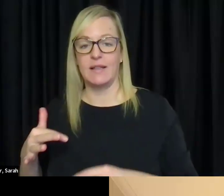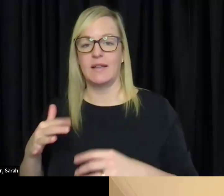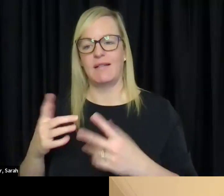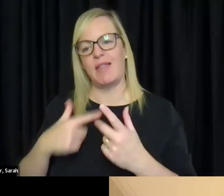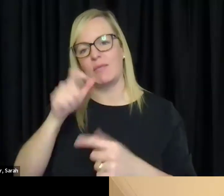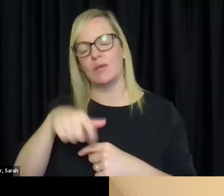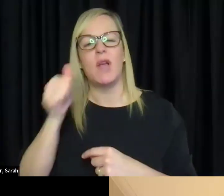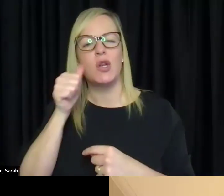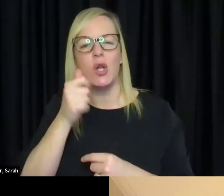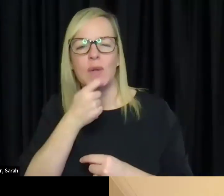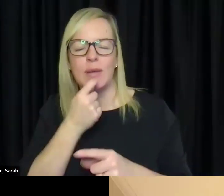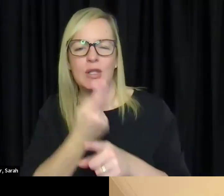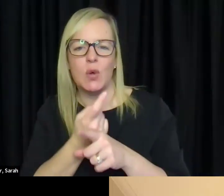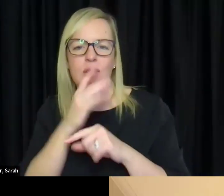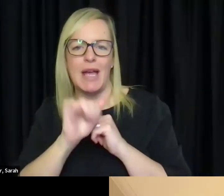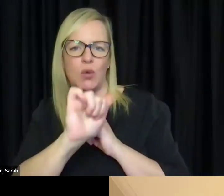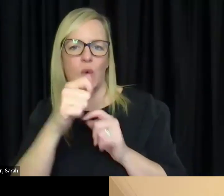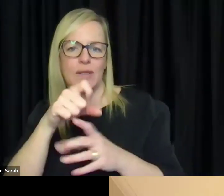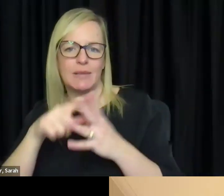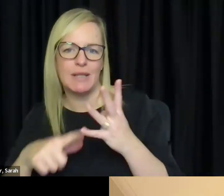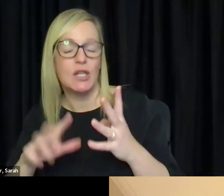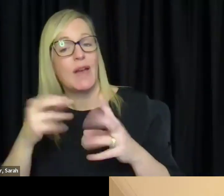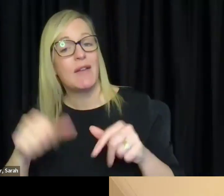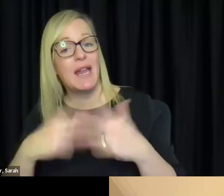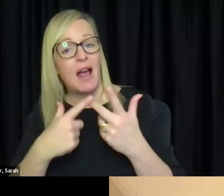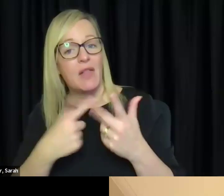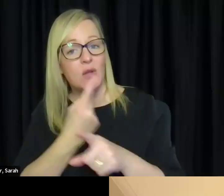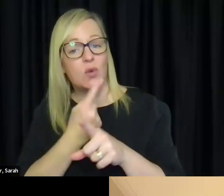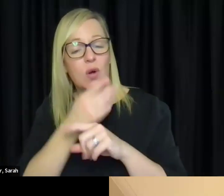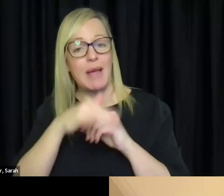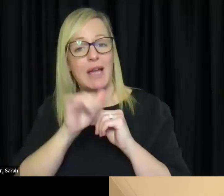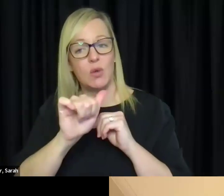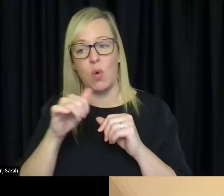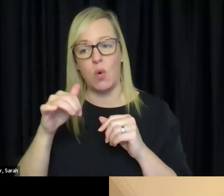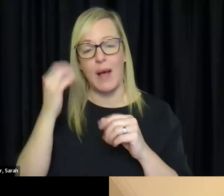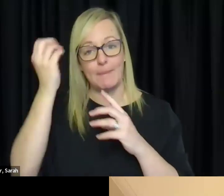said a bit about this, but do you have any other thoughts on like this sort of thing?